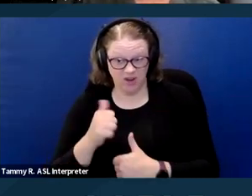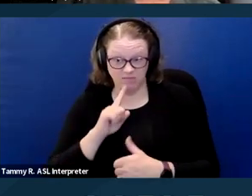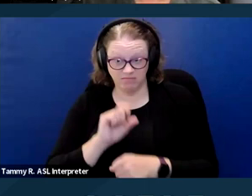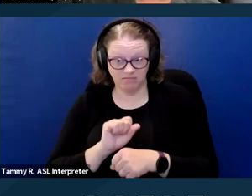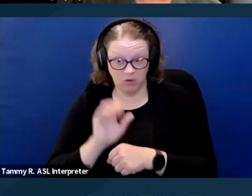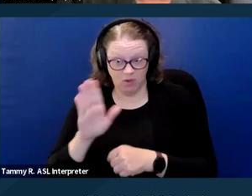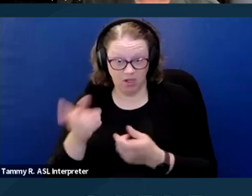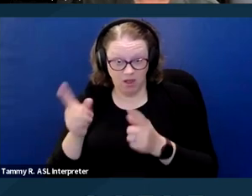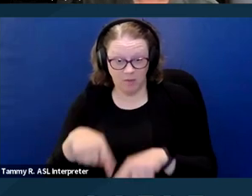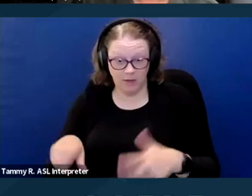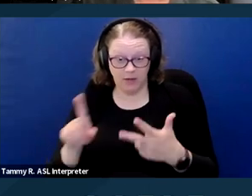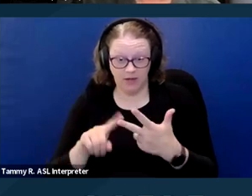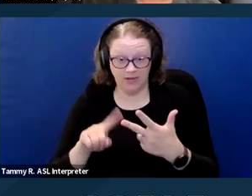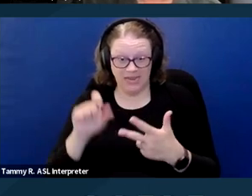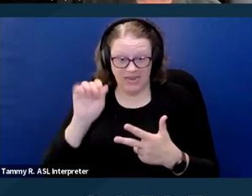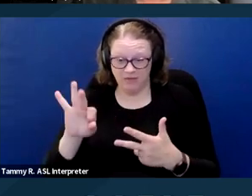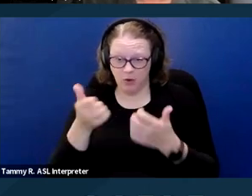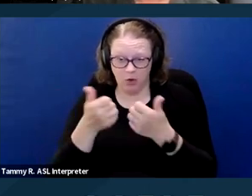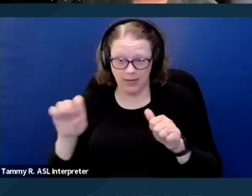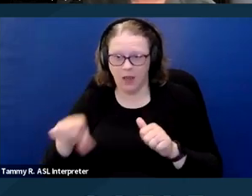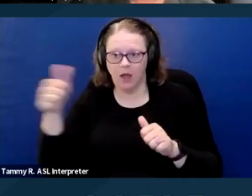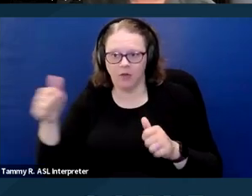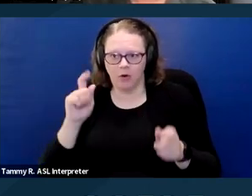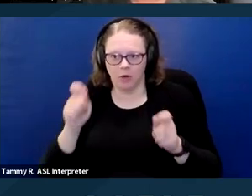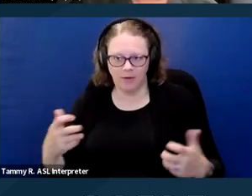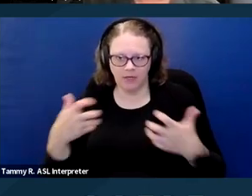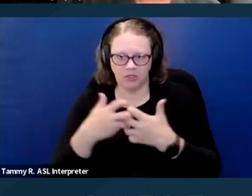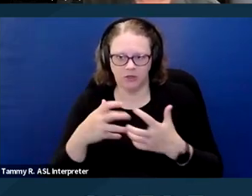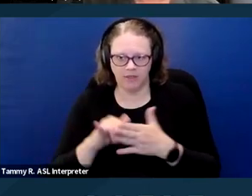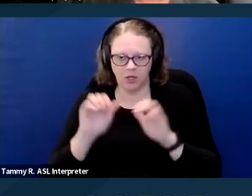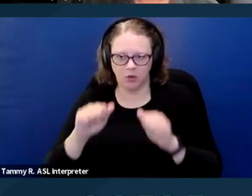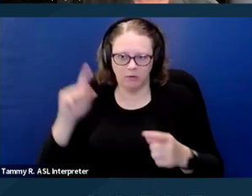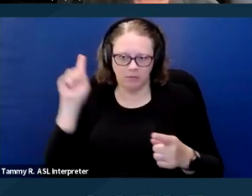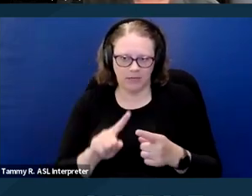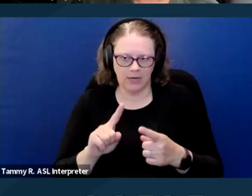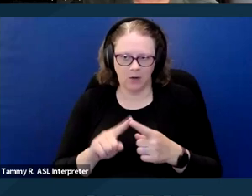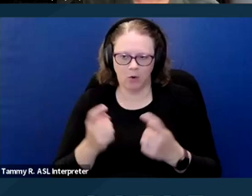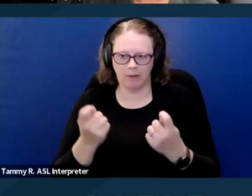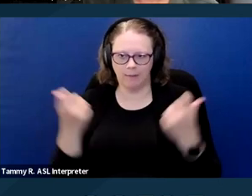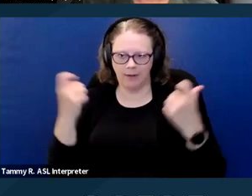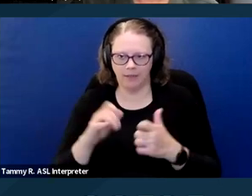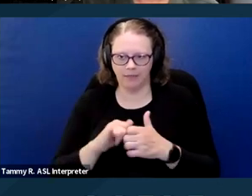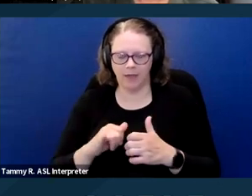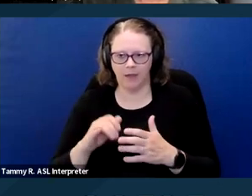that would sufficiently mitigate or eliminate the direct threat like you know, limiting access